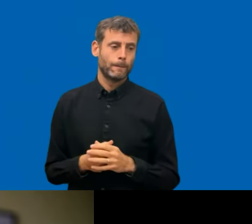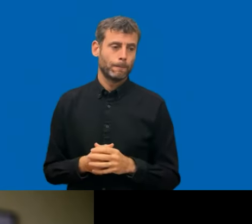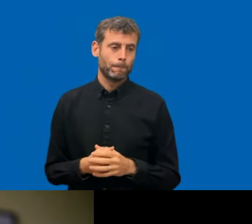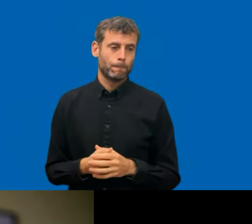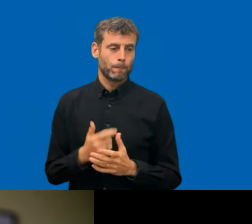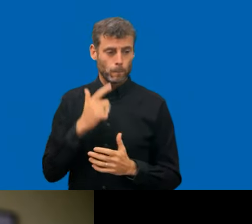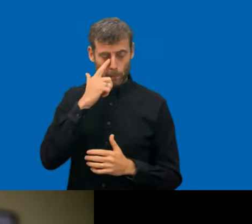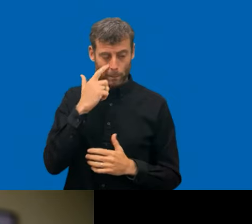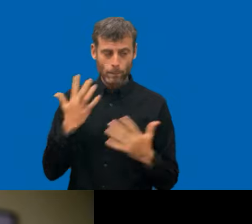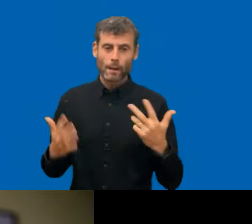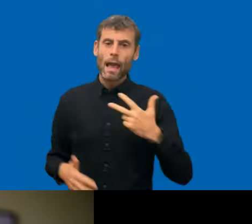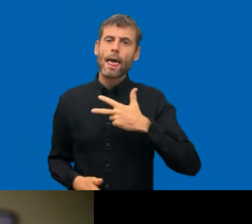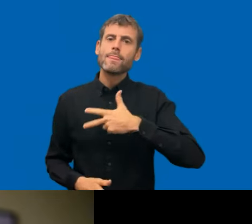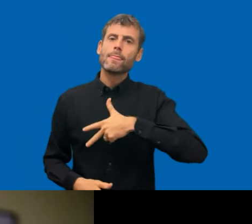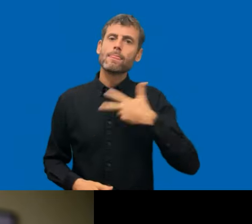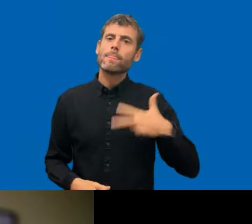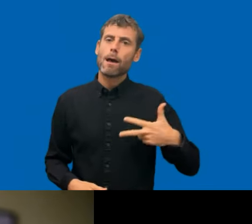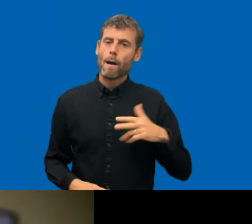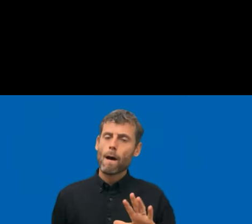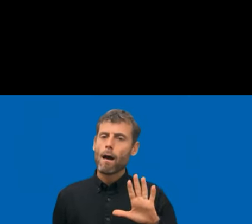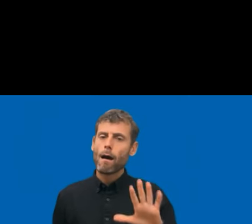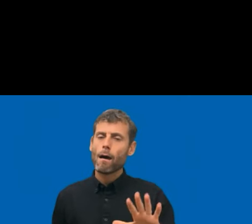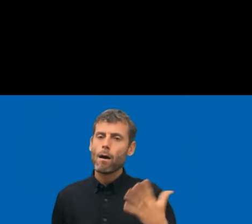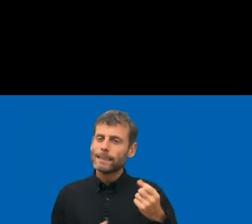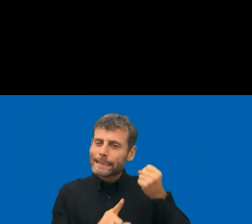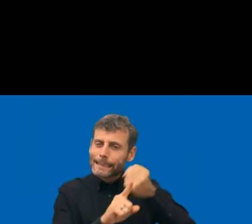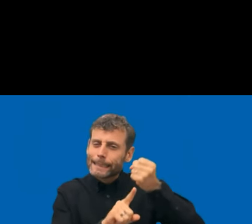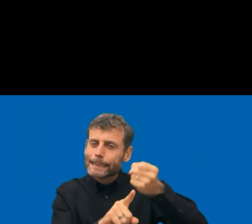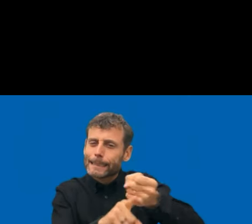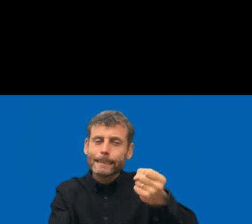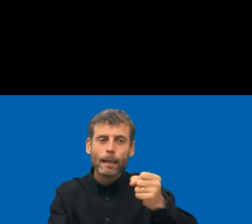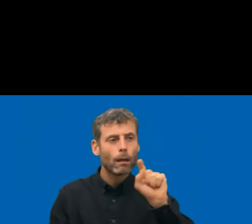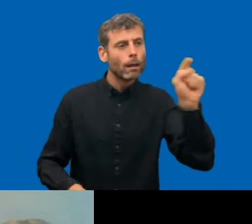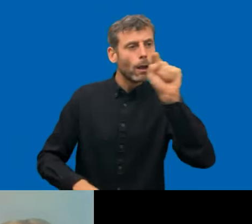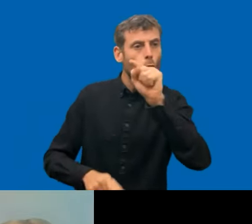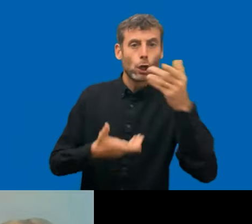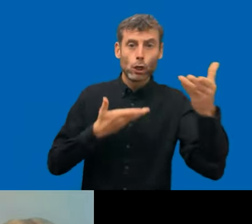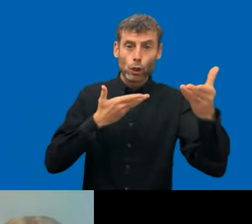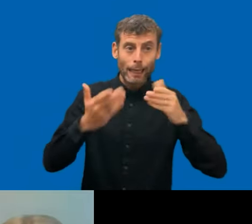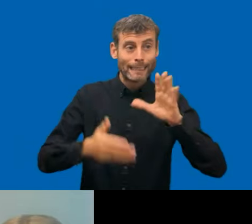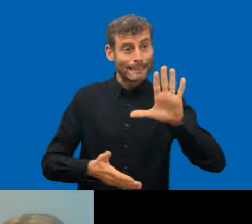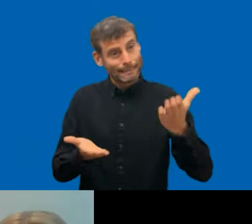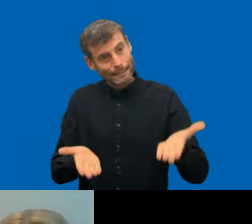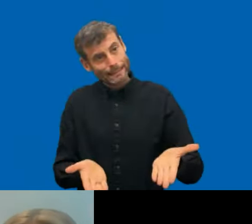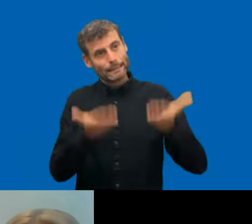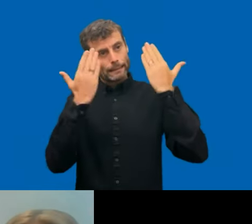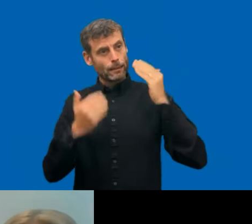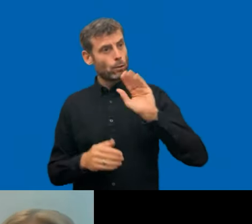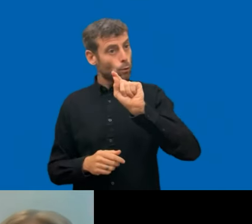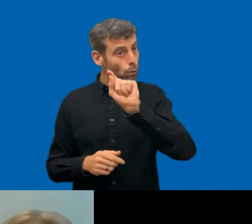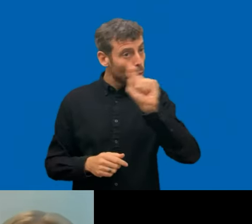you seem to push quite hard for the public sector bodies and so what has been the response? Did you